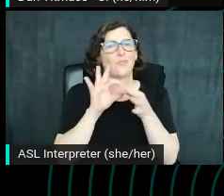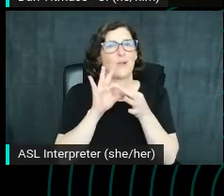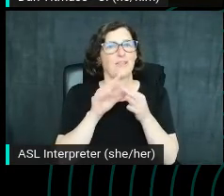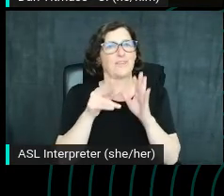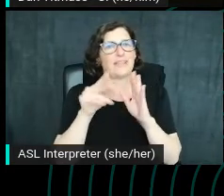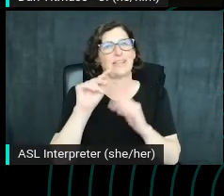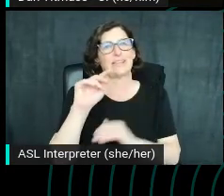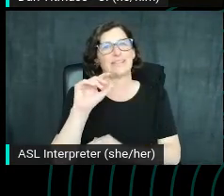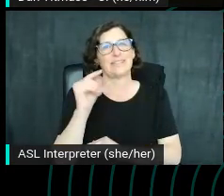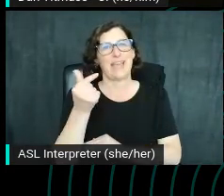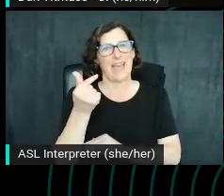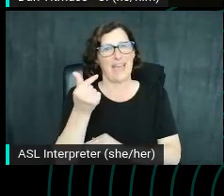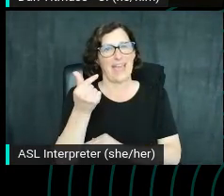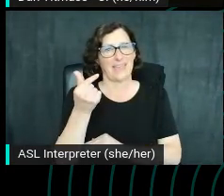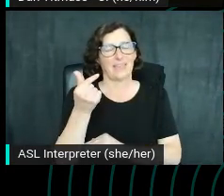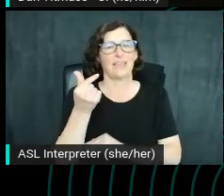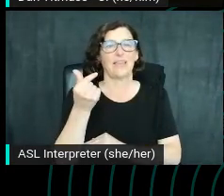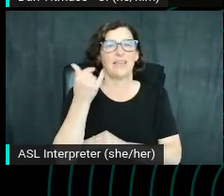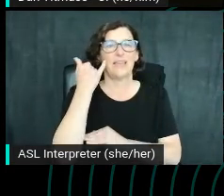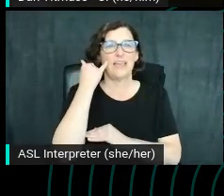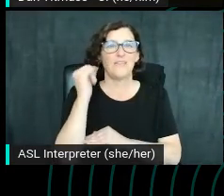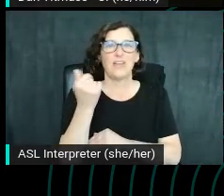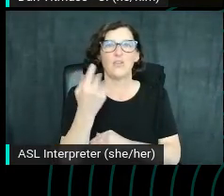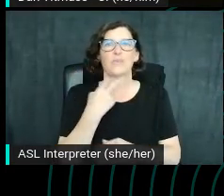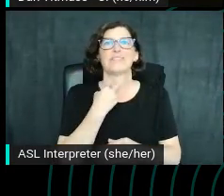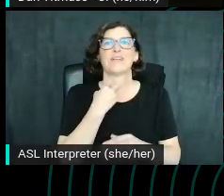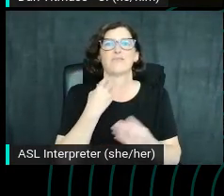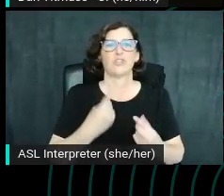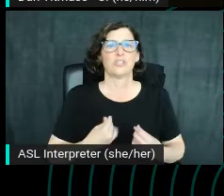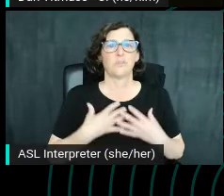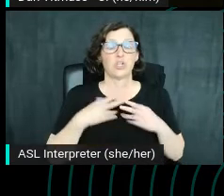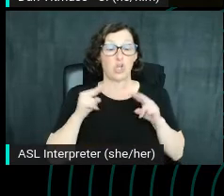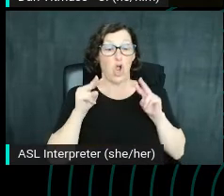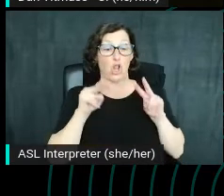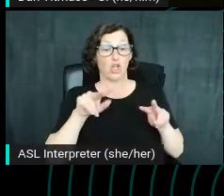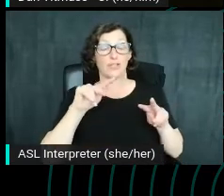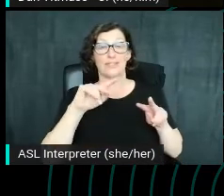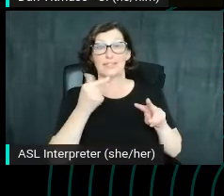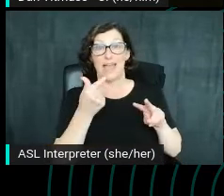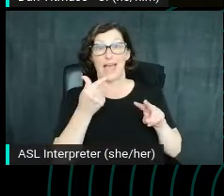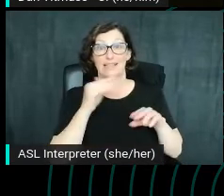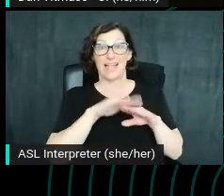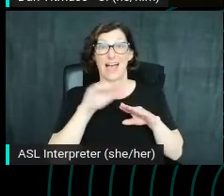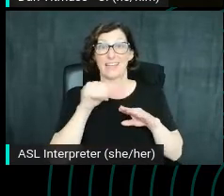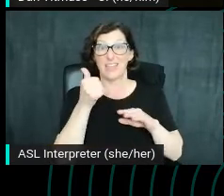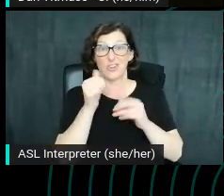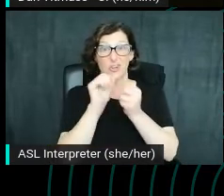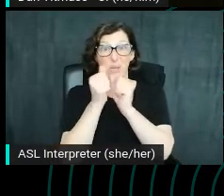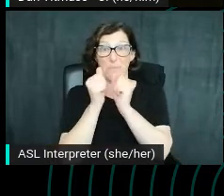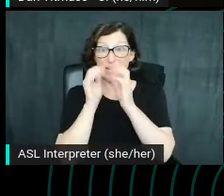If ever you're stuck for inspiration you can look at you, look at the tags on other competitors videos.